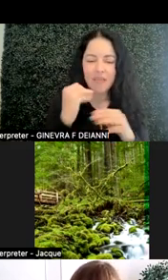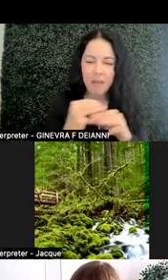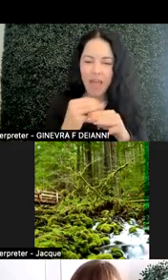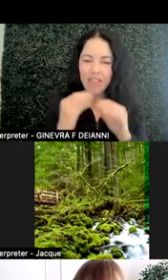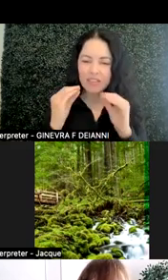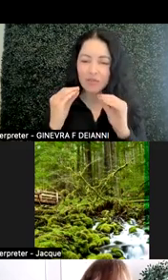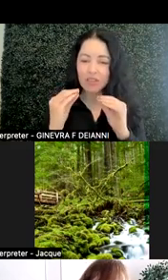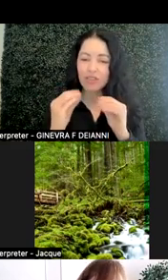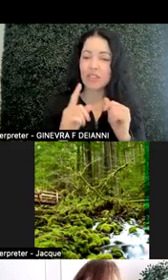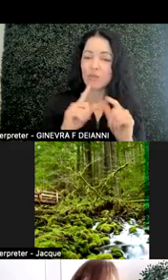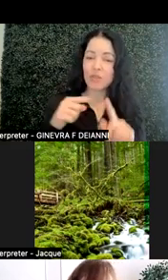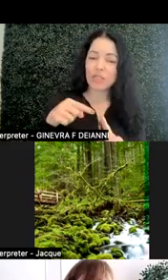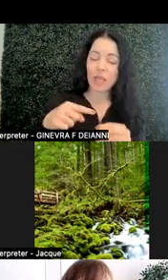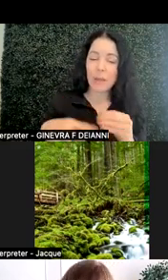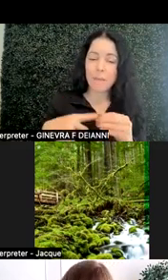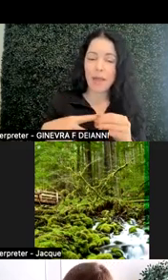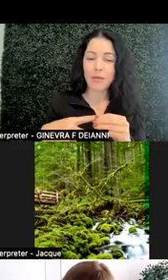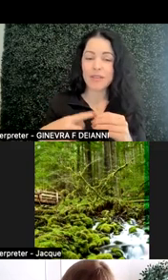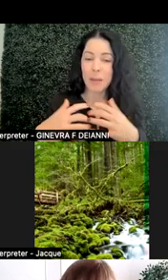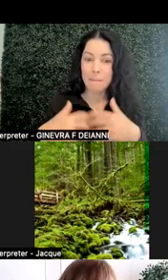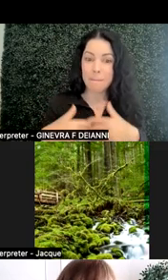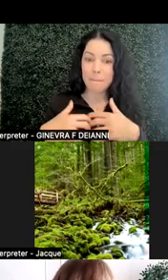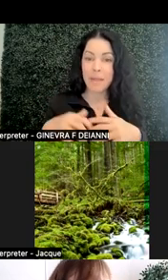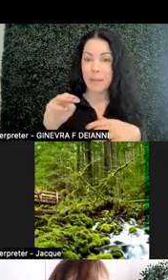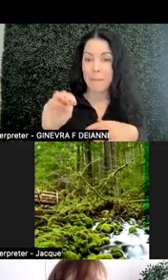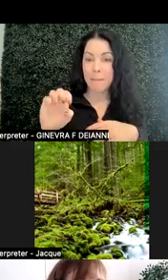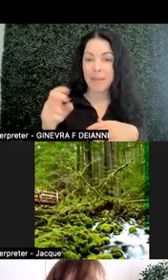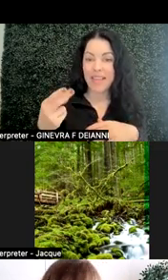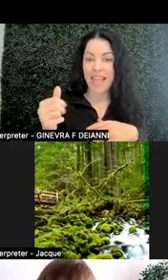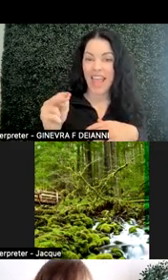is about mechanics-- mathematics mechanics.